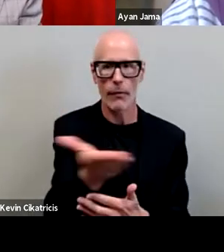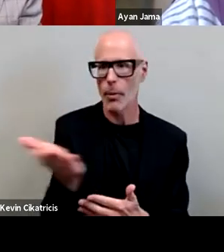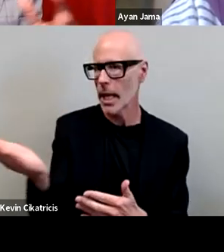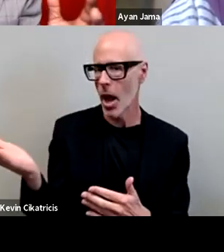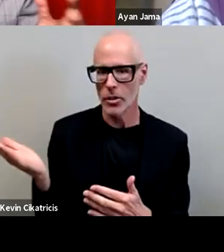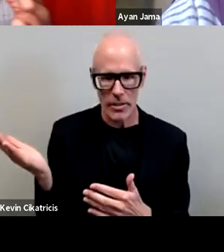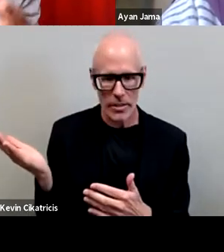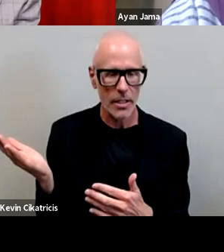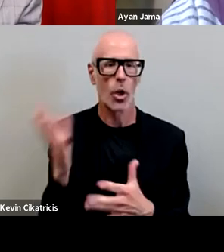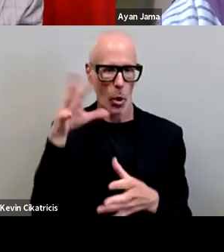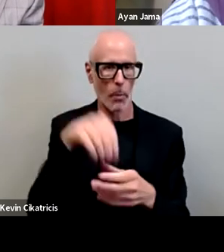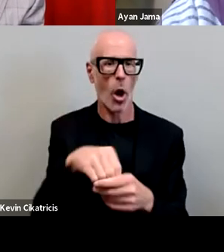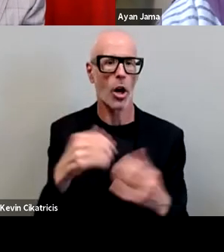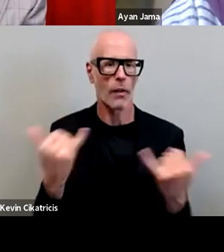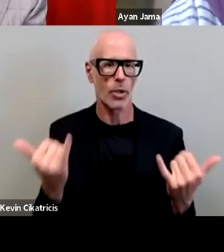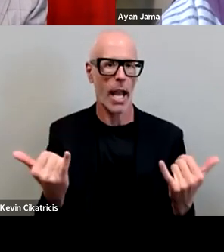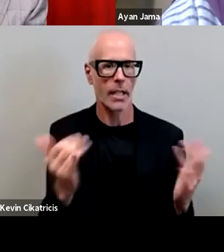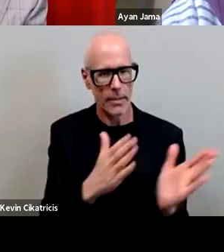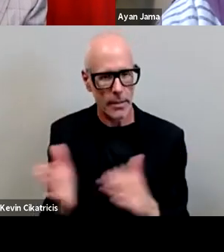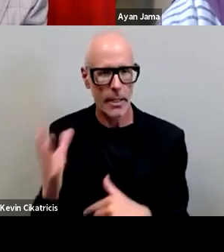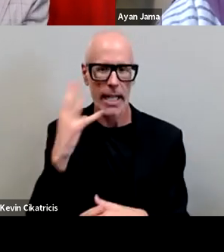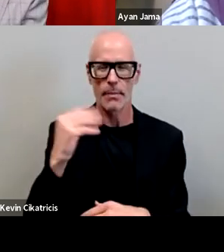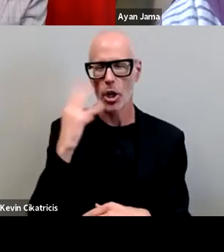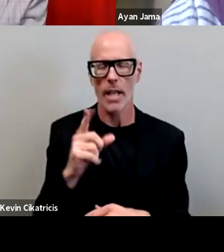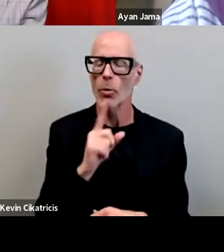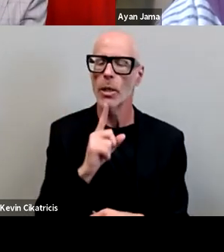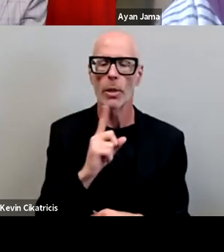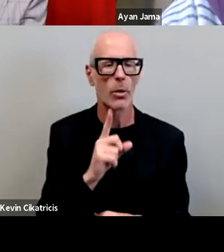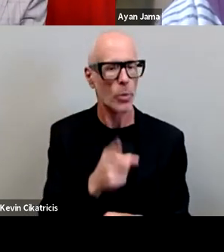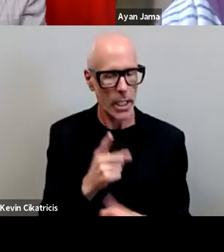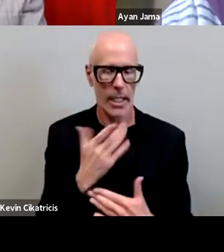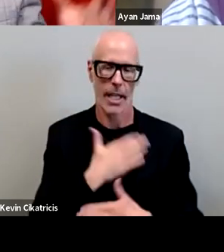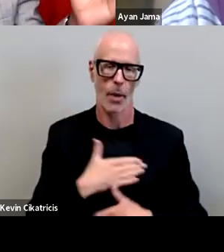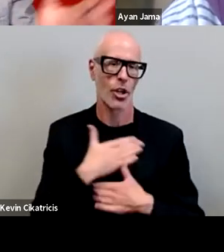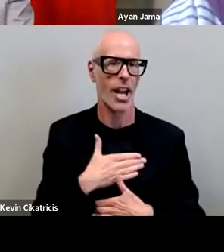were a part of today's experiences i really really really uh appreciated it okay i'll stop there